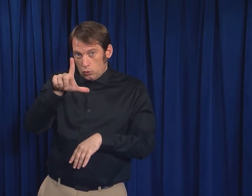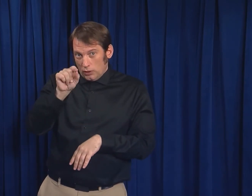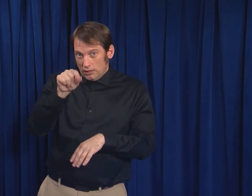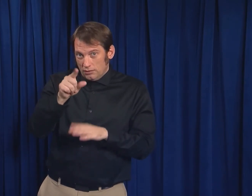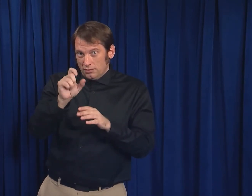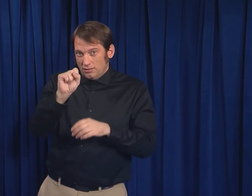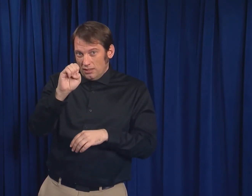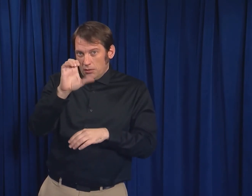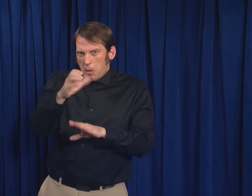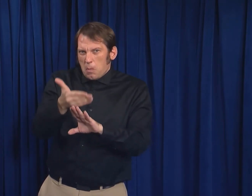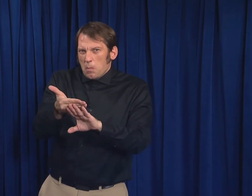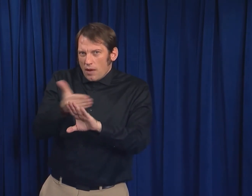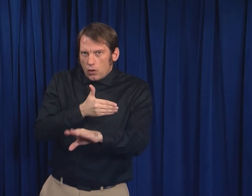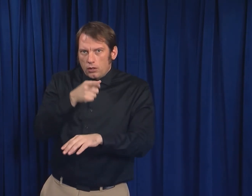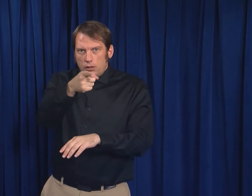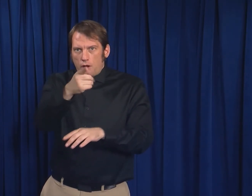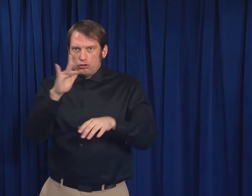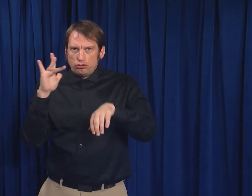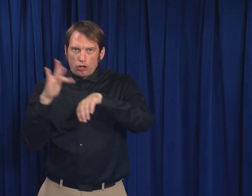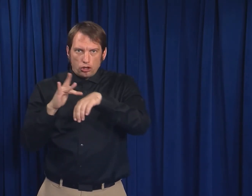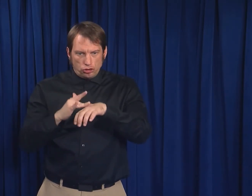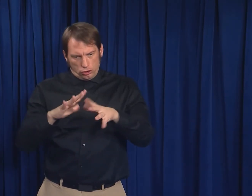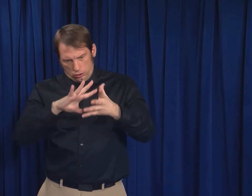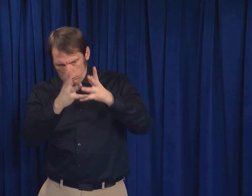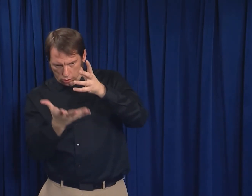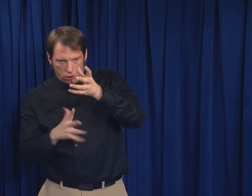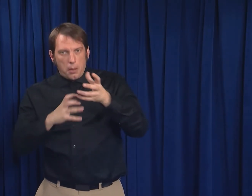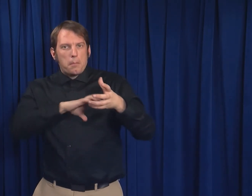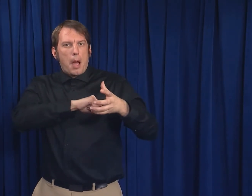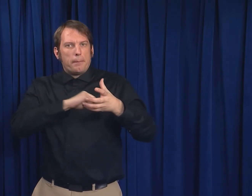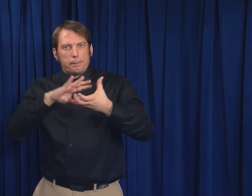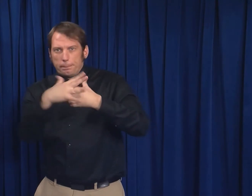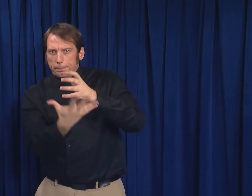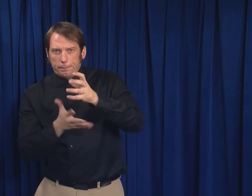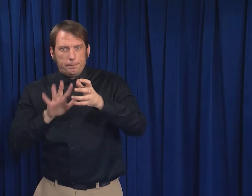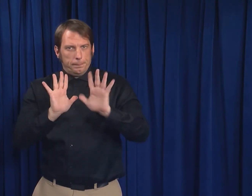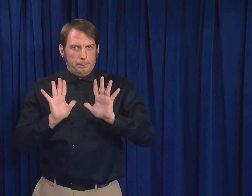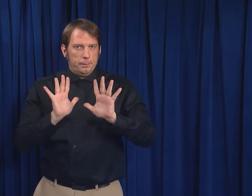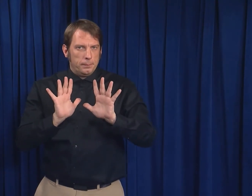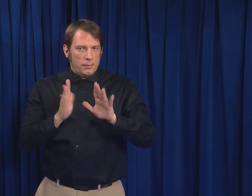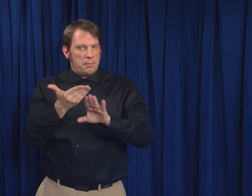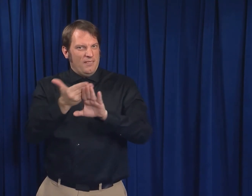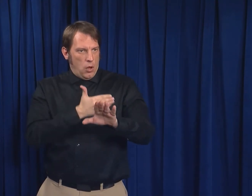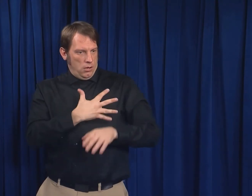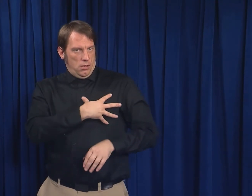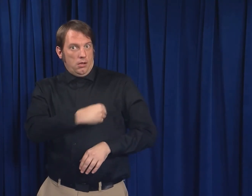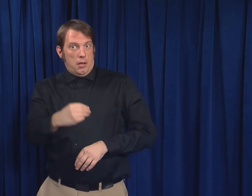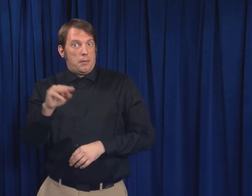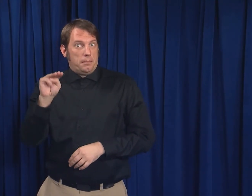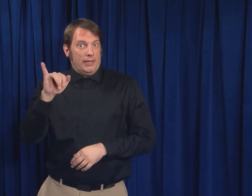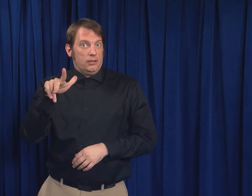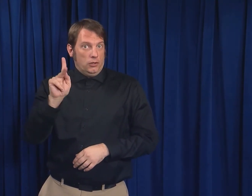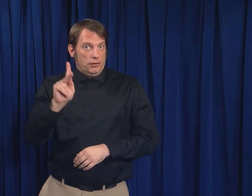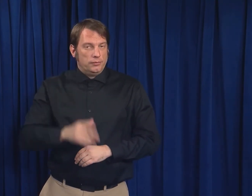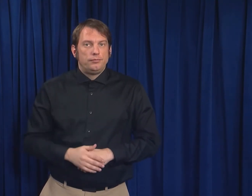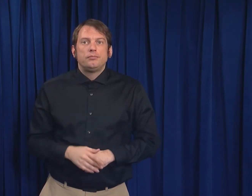before touching any pump or bottle parts and before expressing breast milk.